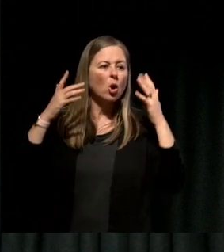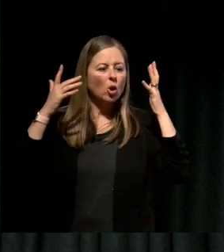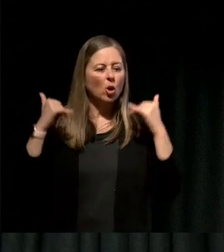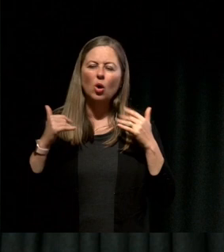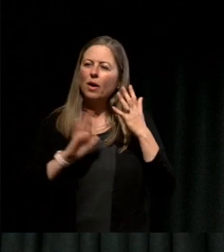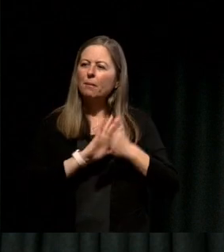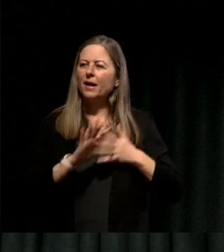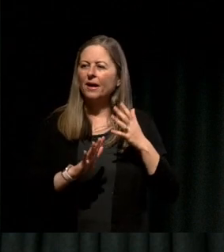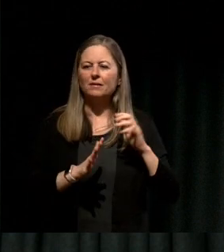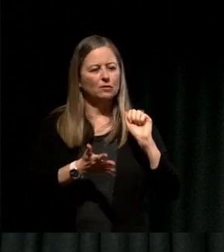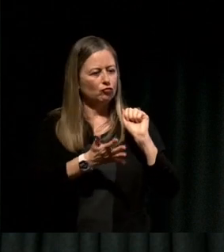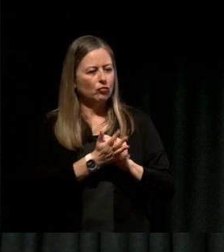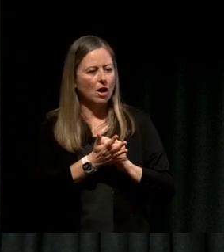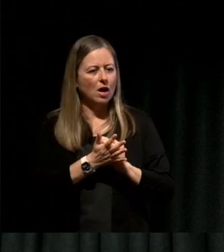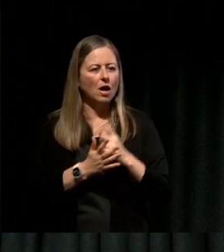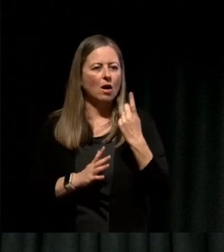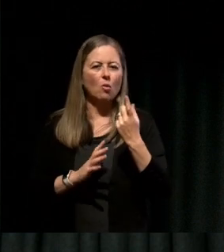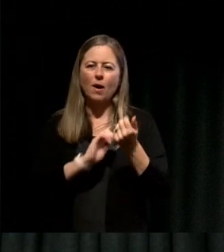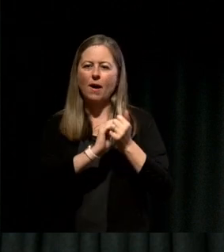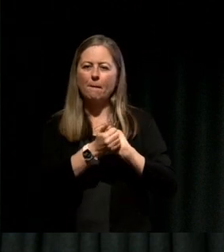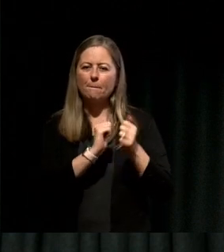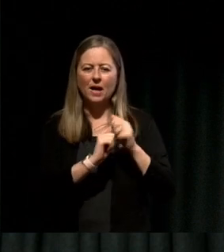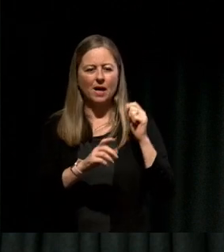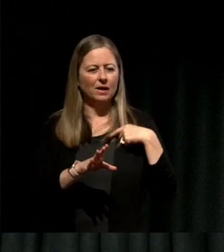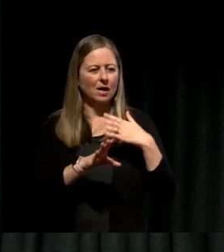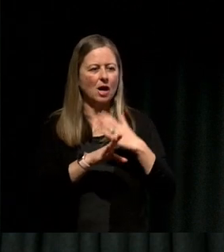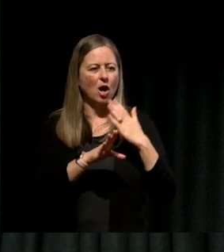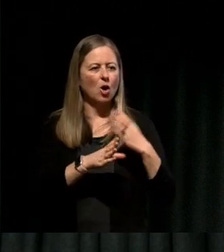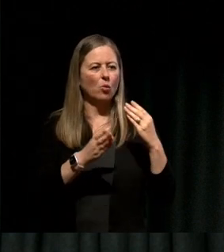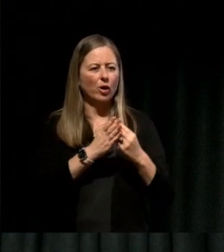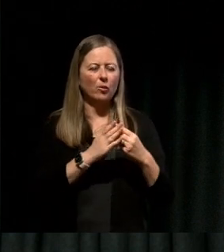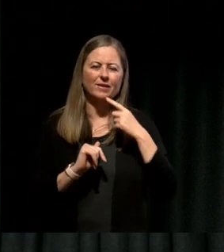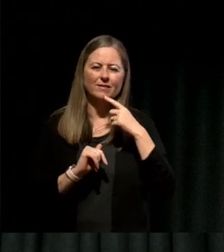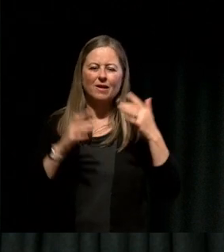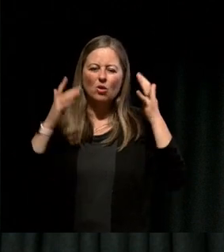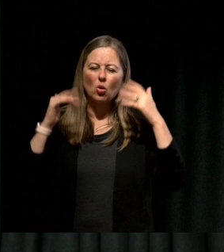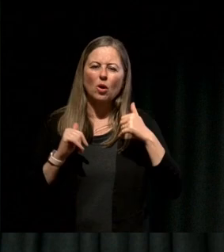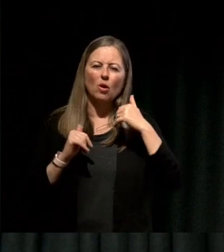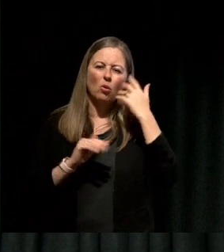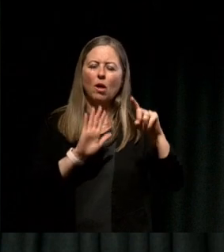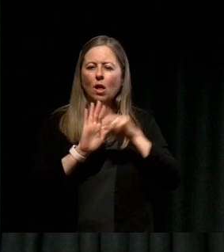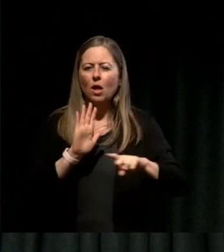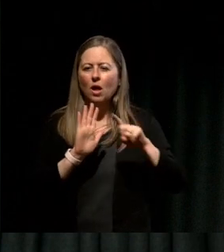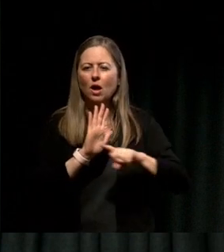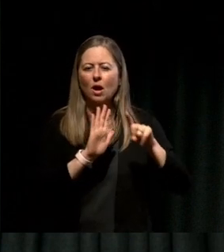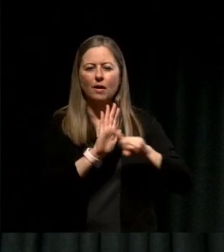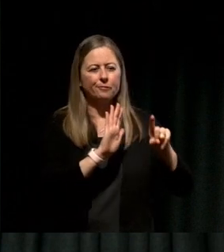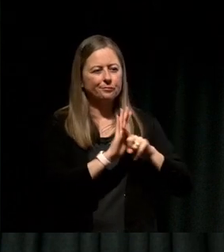One of the partners that I work with described lawyers as professional pessimists, and I started to act that way.